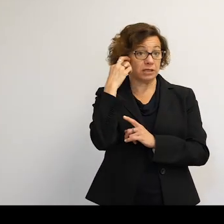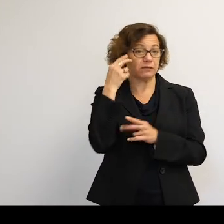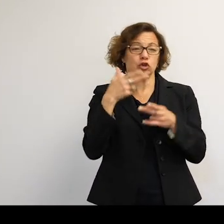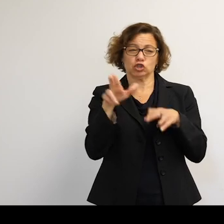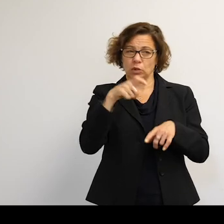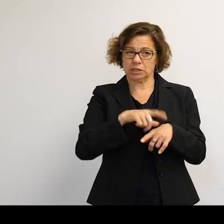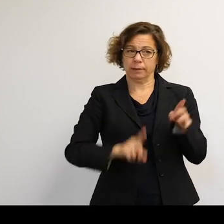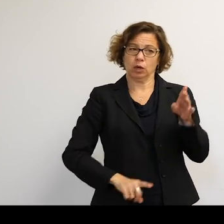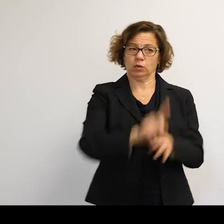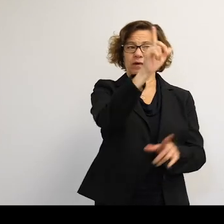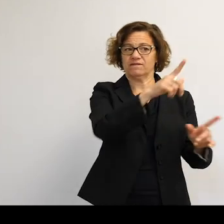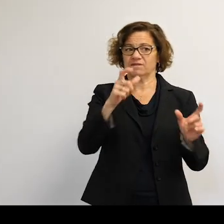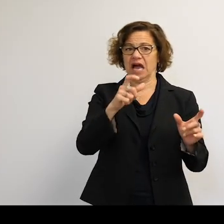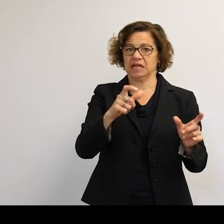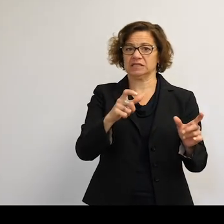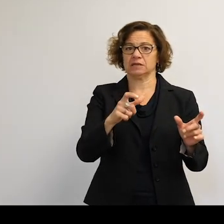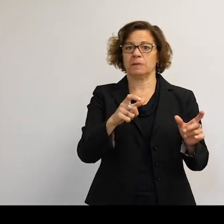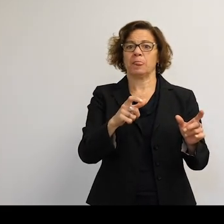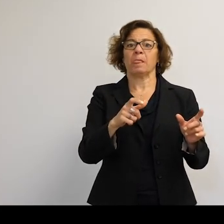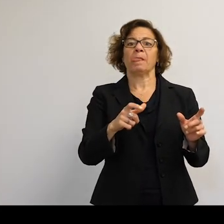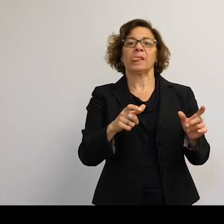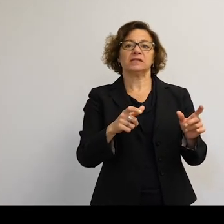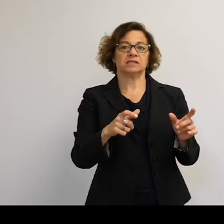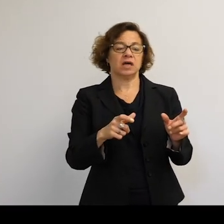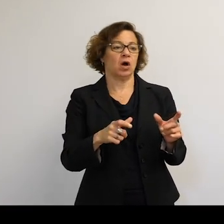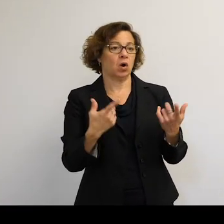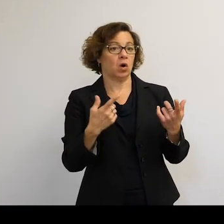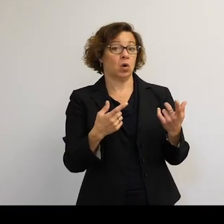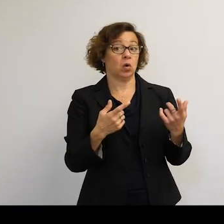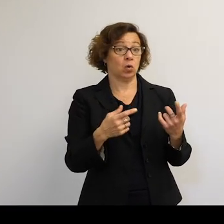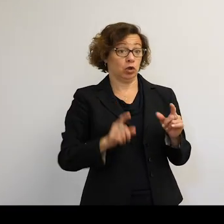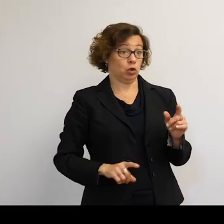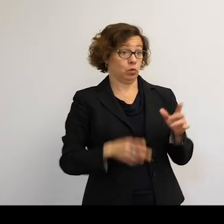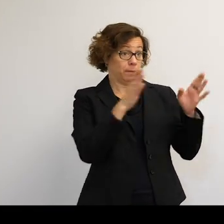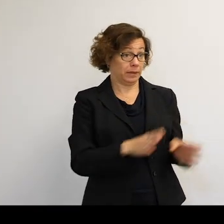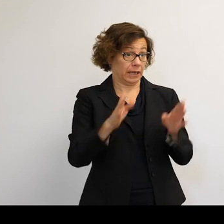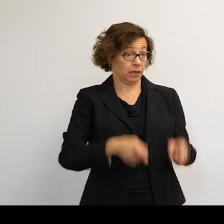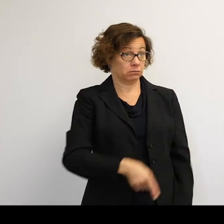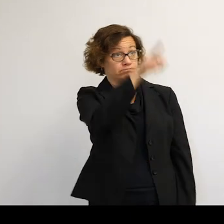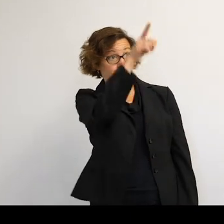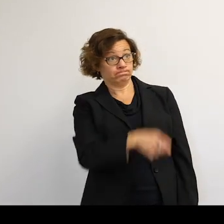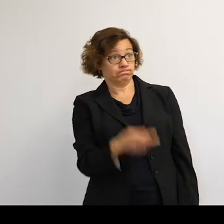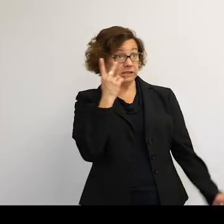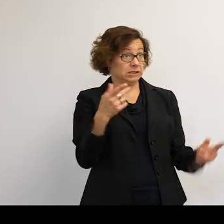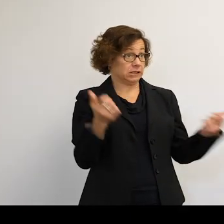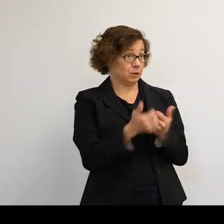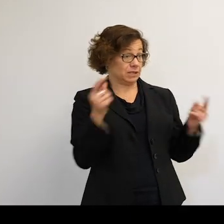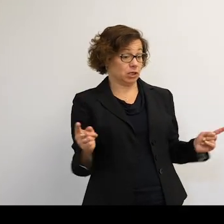of time. So you do a conjunction analysis. You see if there's anything obviously dangerous crossing your path. The actual risk is quite low, because you'll